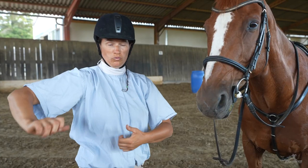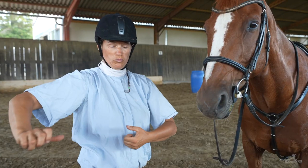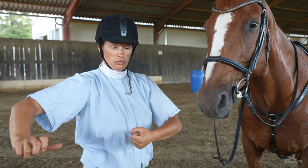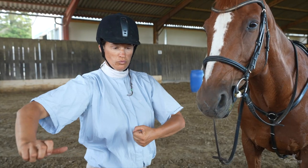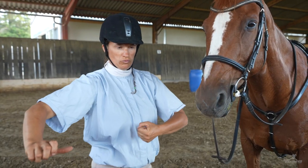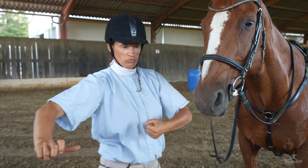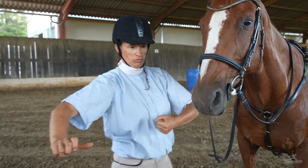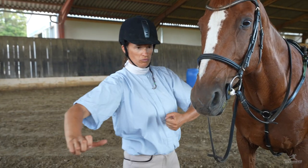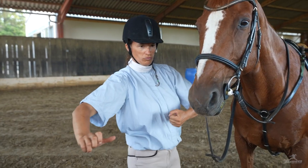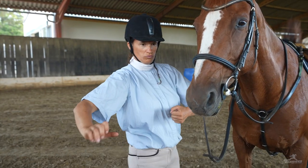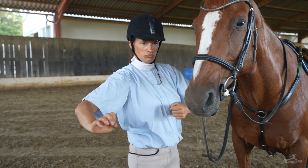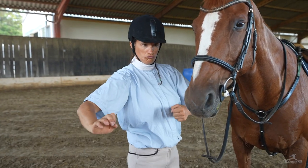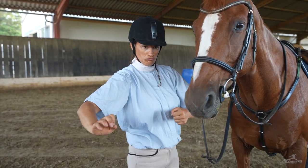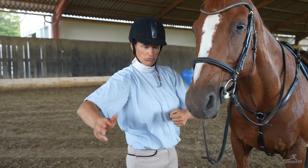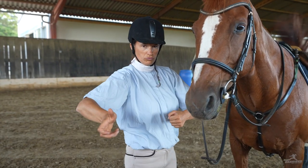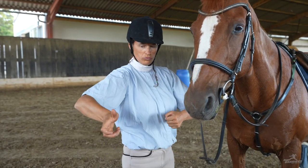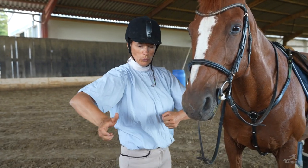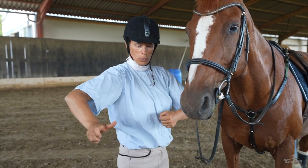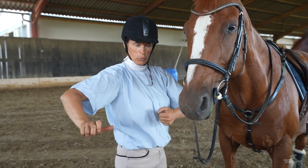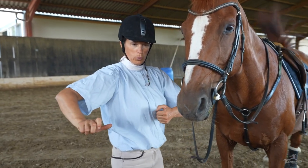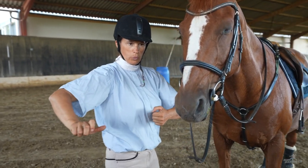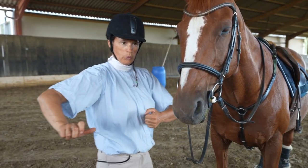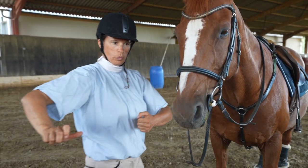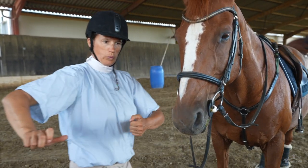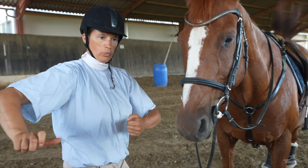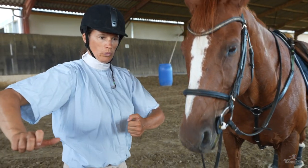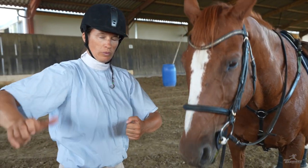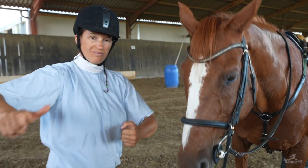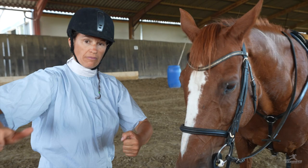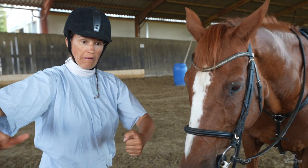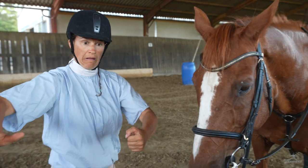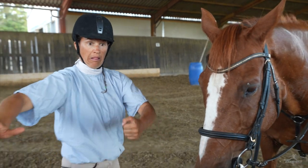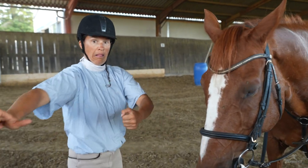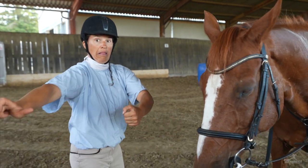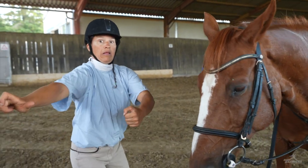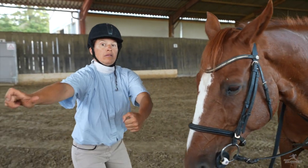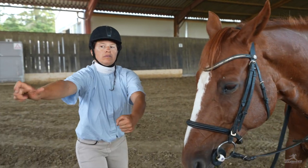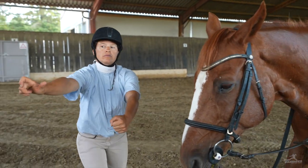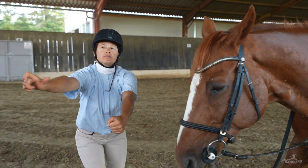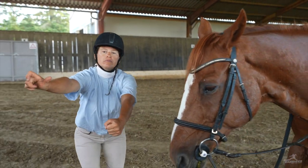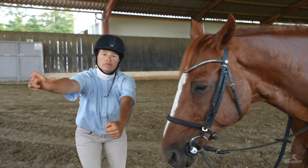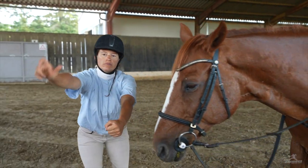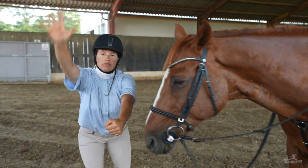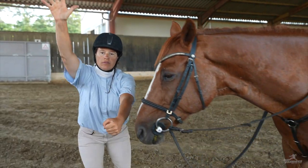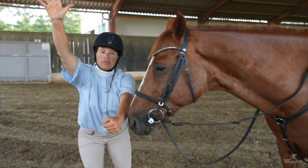Then the gate must be closed, meaning the horse must stay close to the gate. If the horse walks too far from the gate,